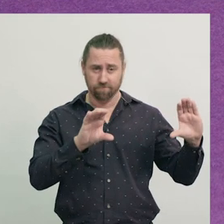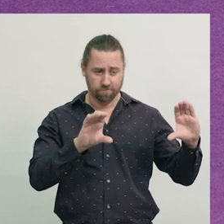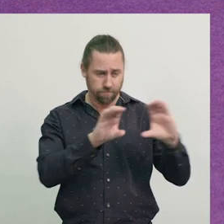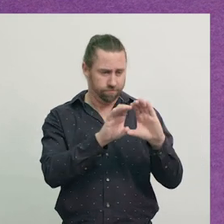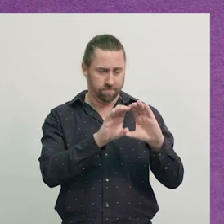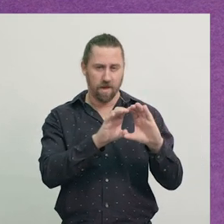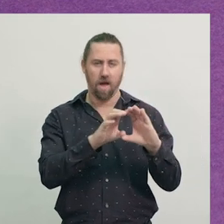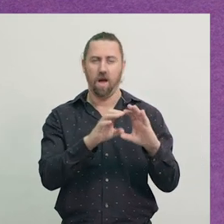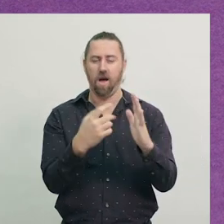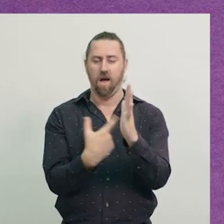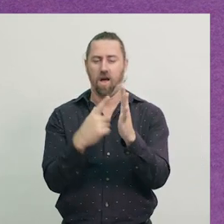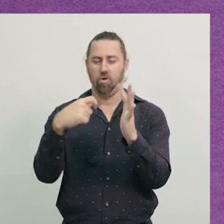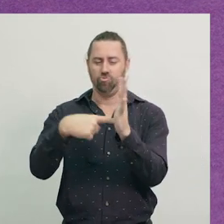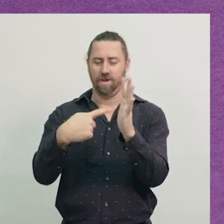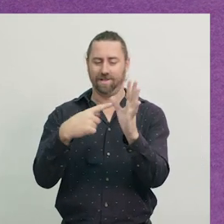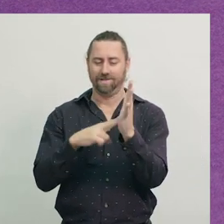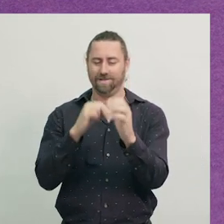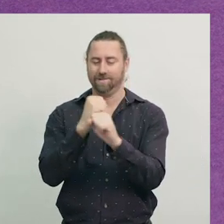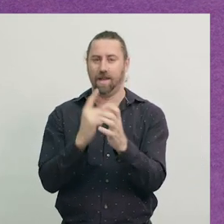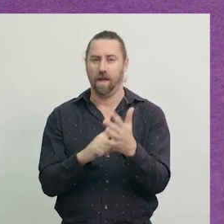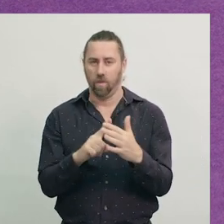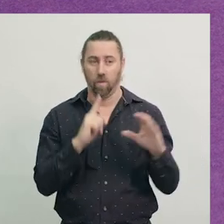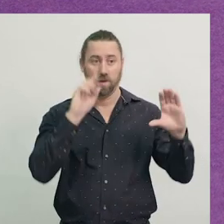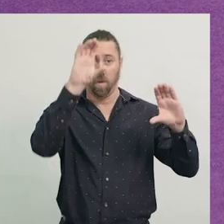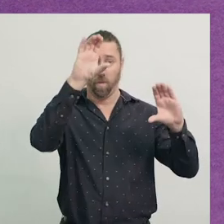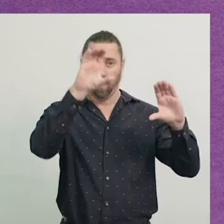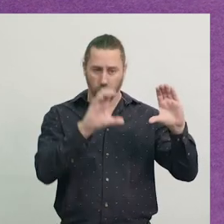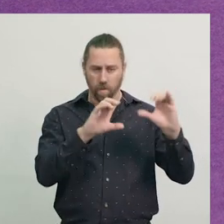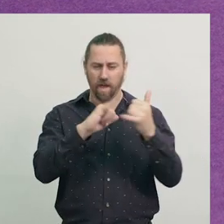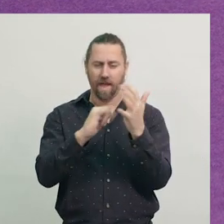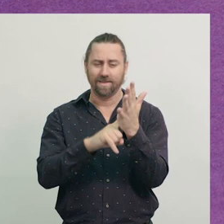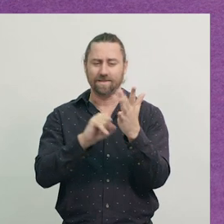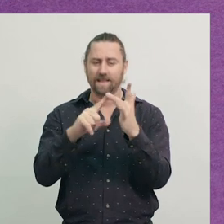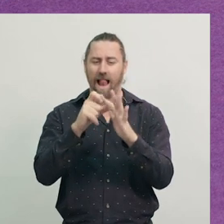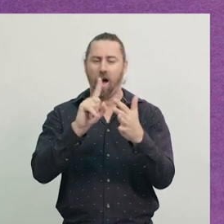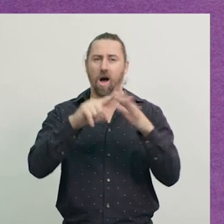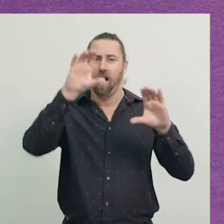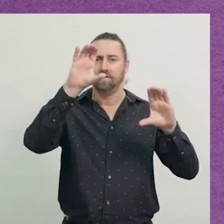to make a rectangle. So I'm doing a slide, slide it into place.